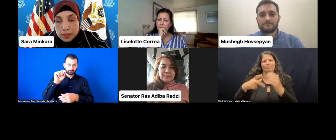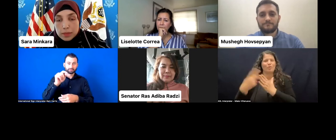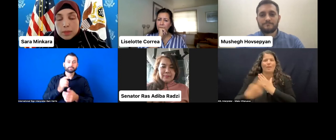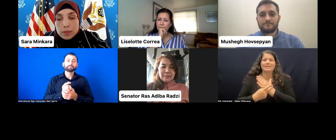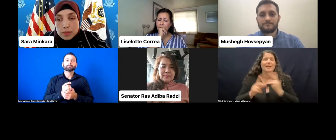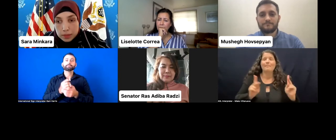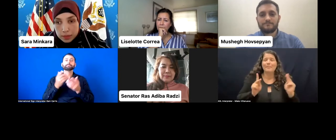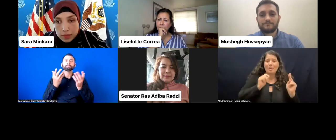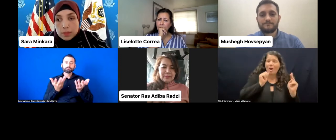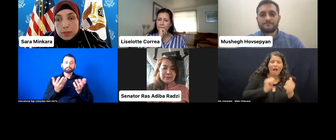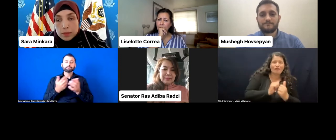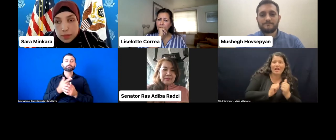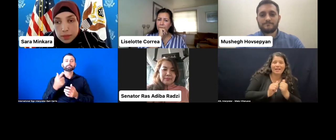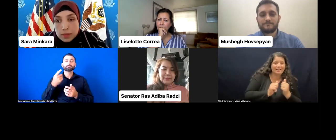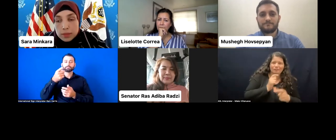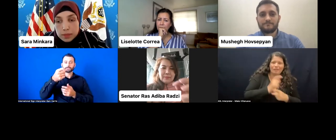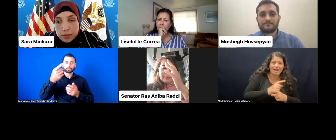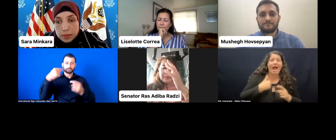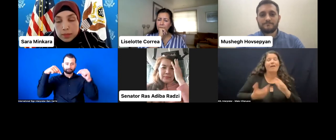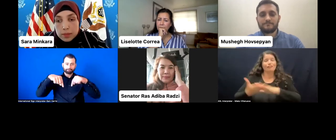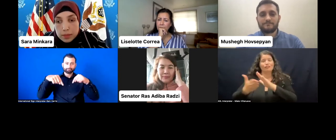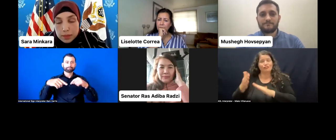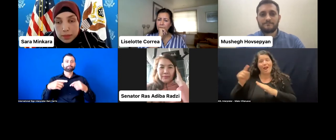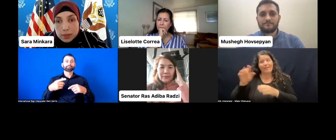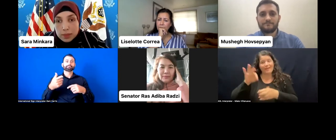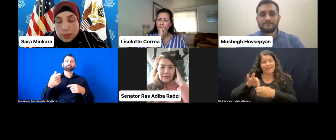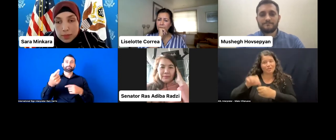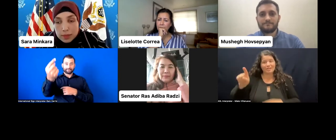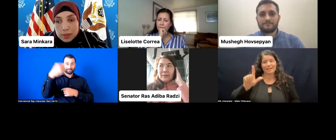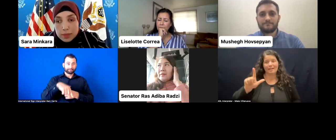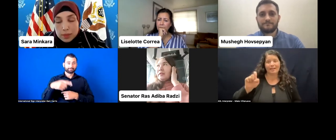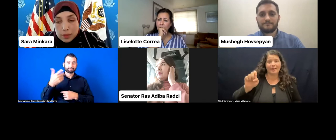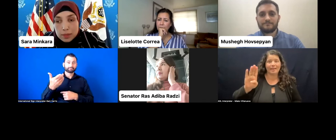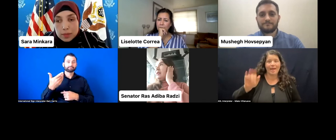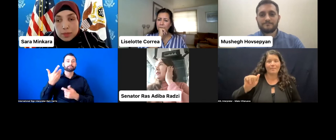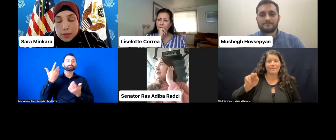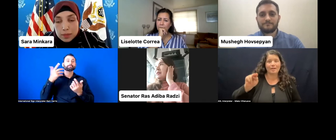I ran the elections in Lebanon, people thought that I'm running the election due of pity